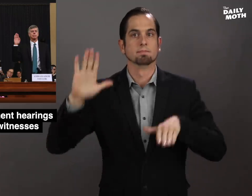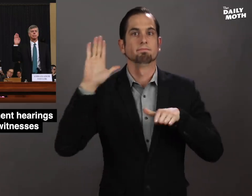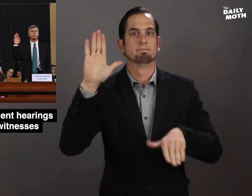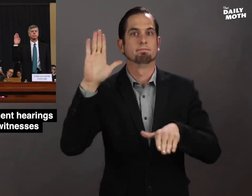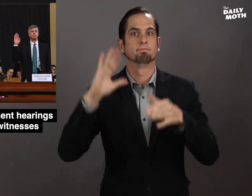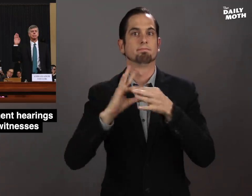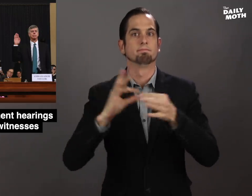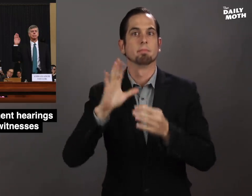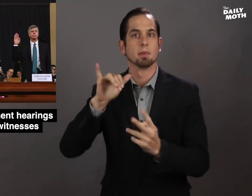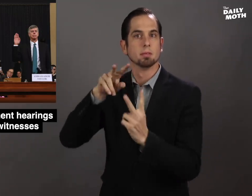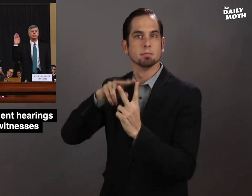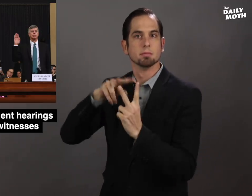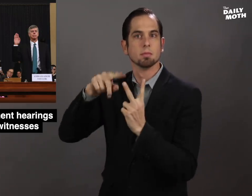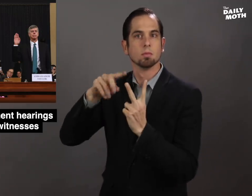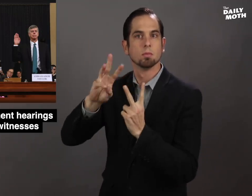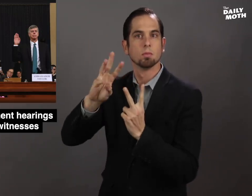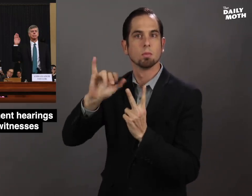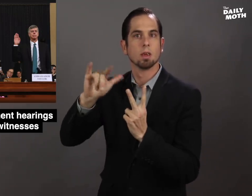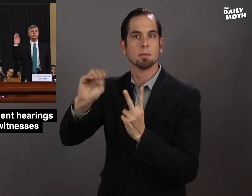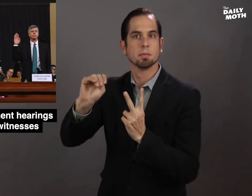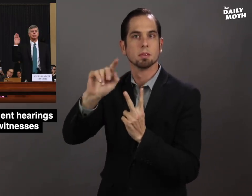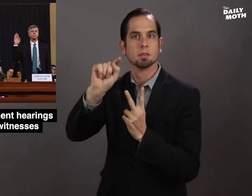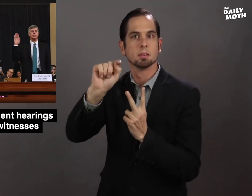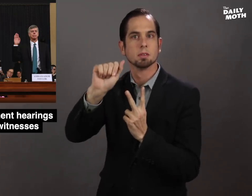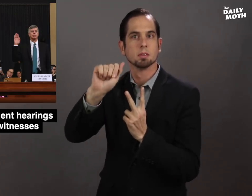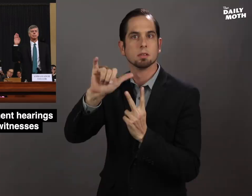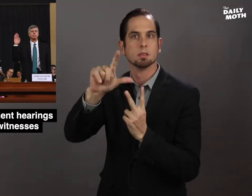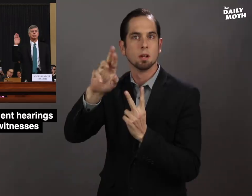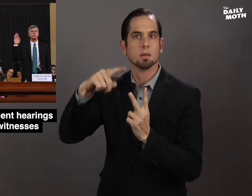with testimony by William Taylor,